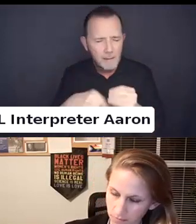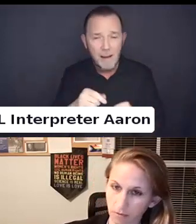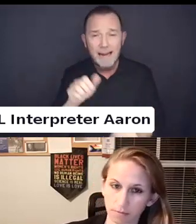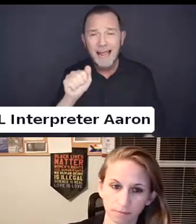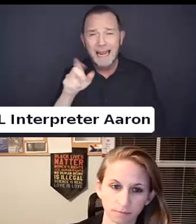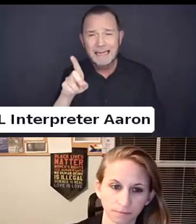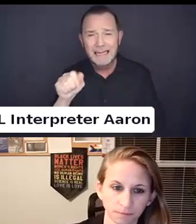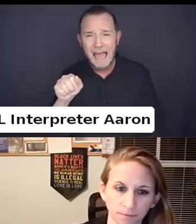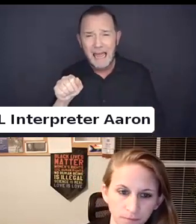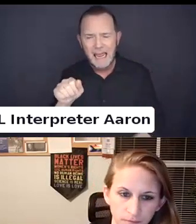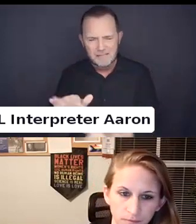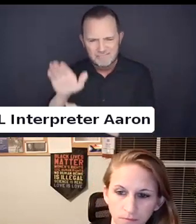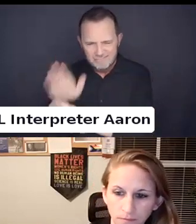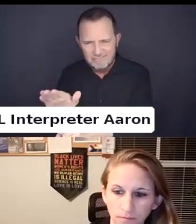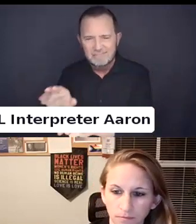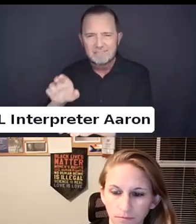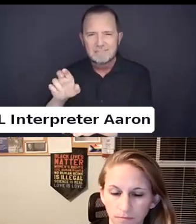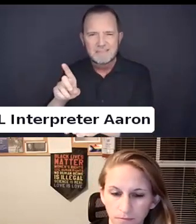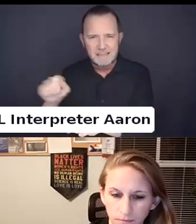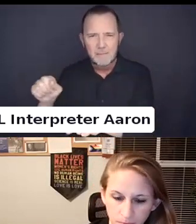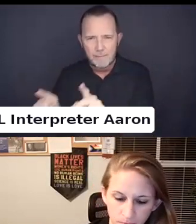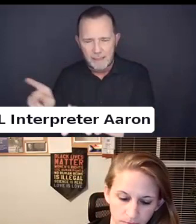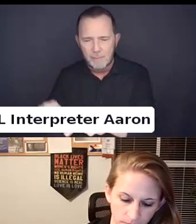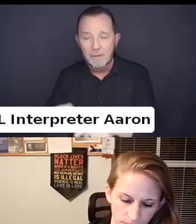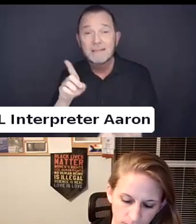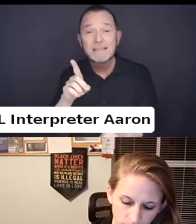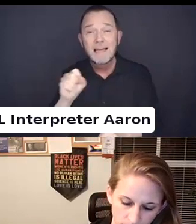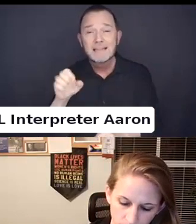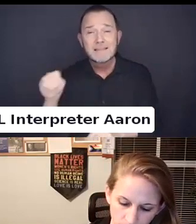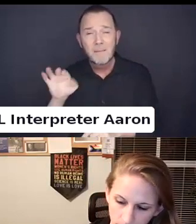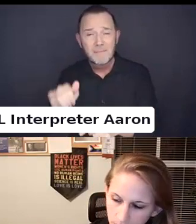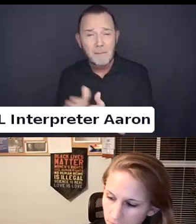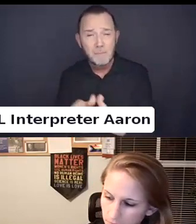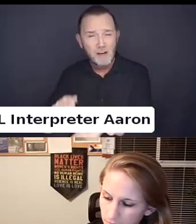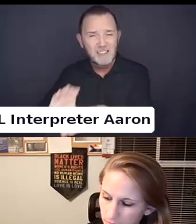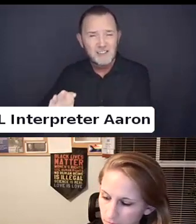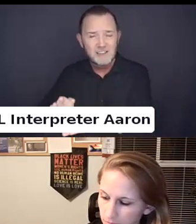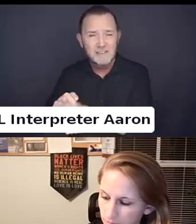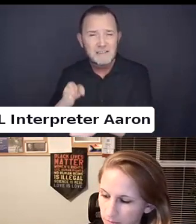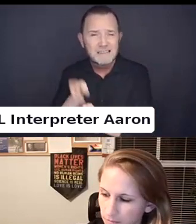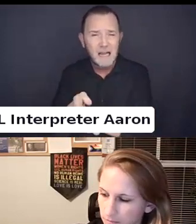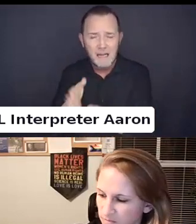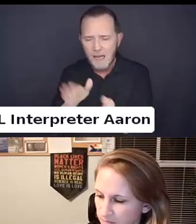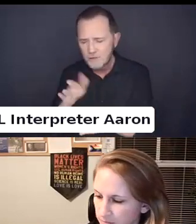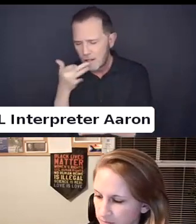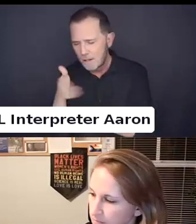Diagnostic manual.